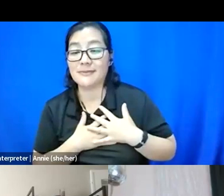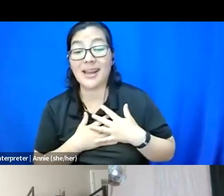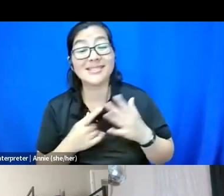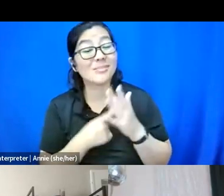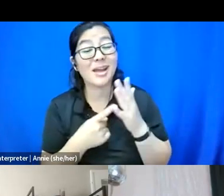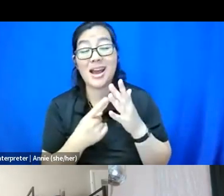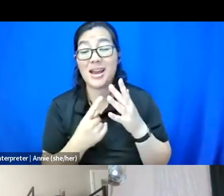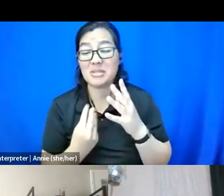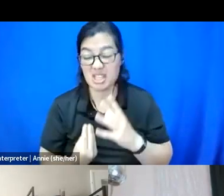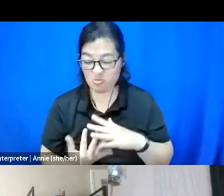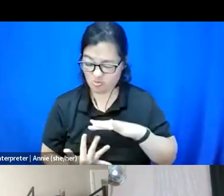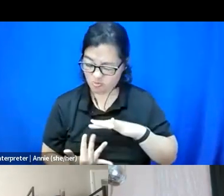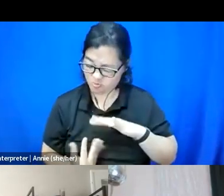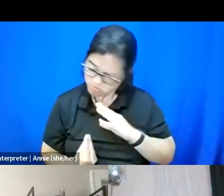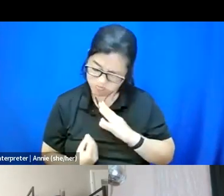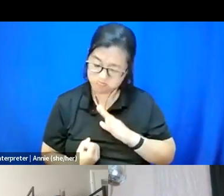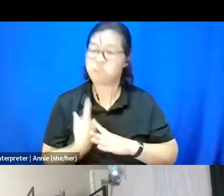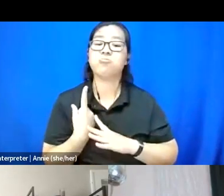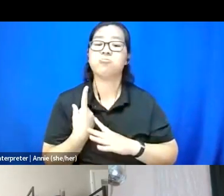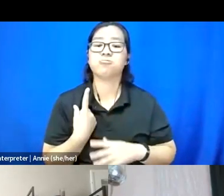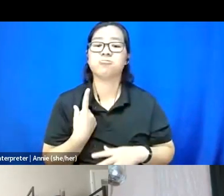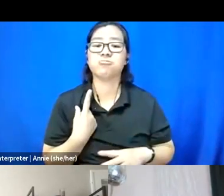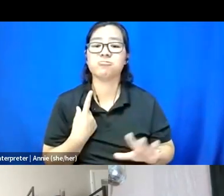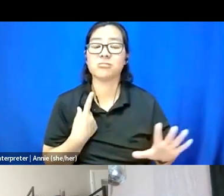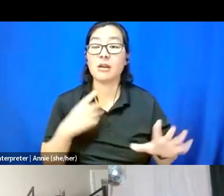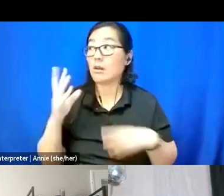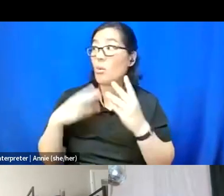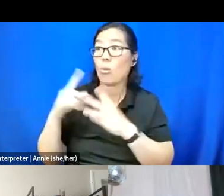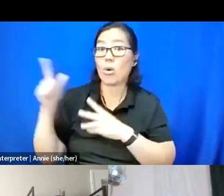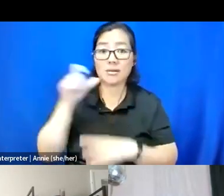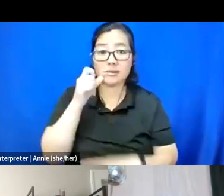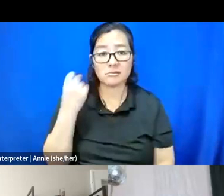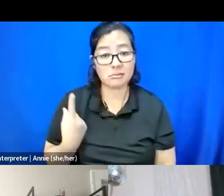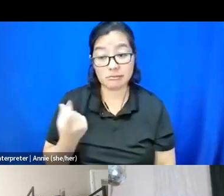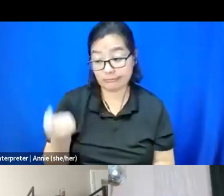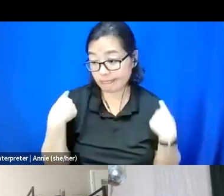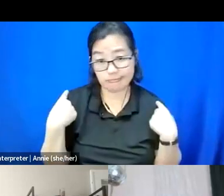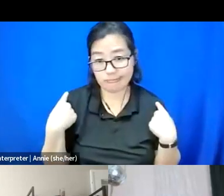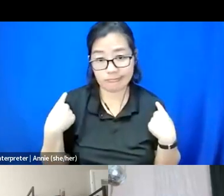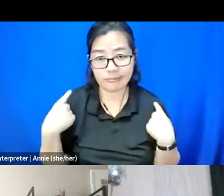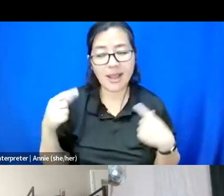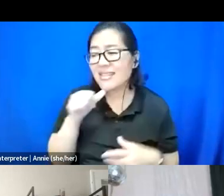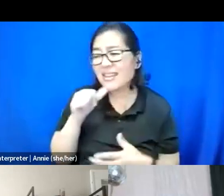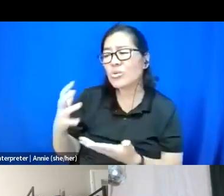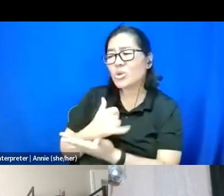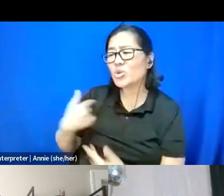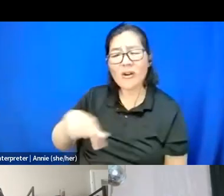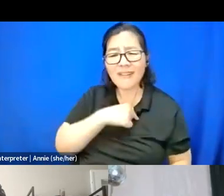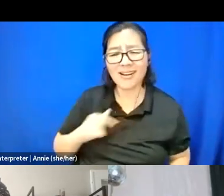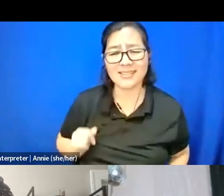that like rises up in me that like the world doesn't like get it and they don't deserve us.